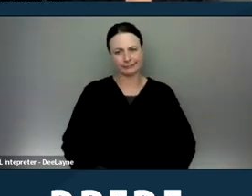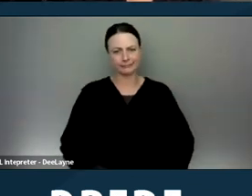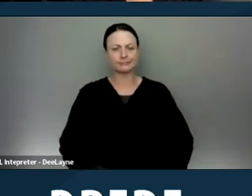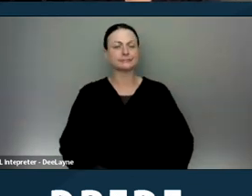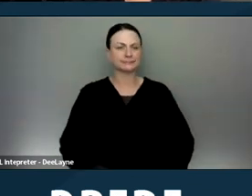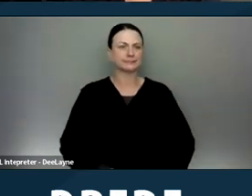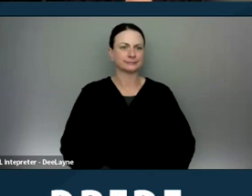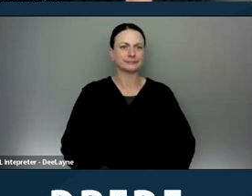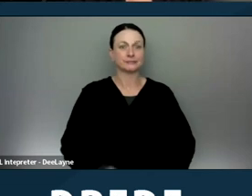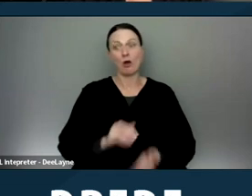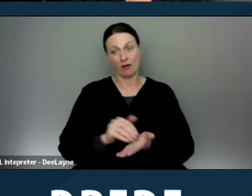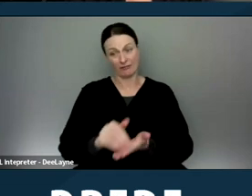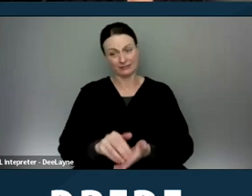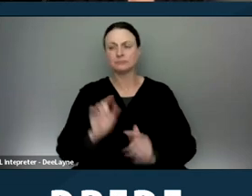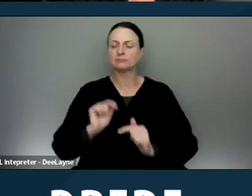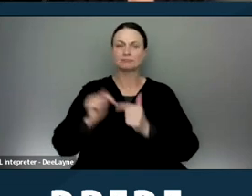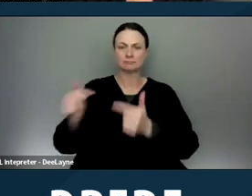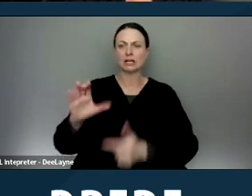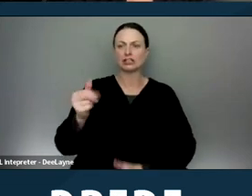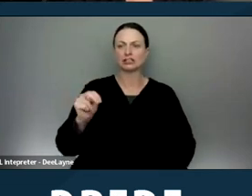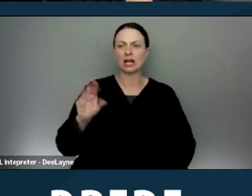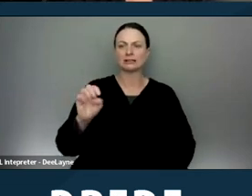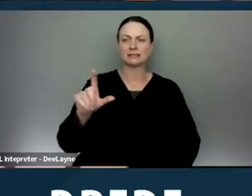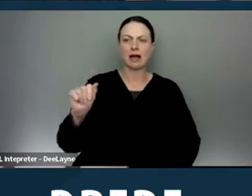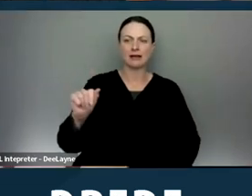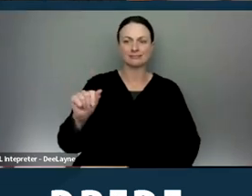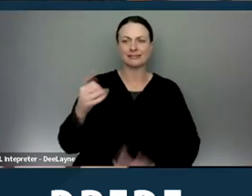Okay, I'm going to pass it to Chancela now to talk about other screening protections.